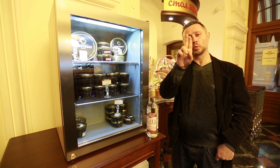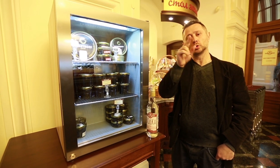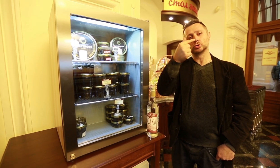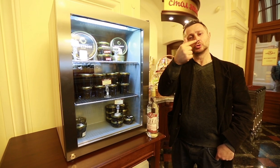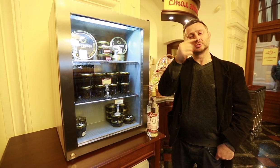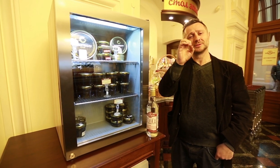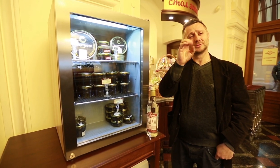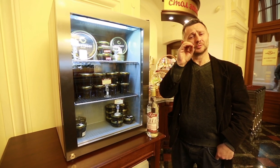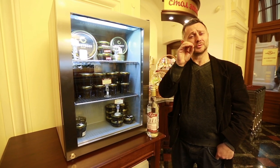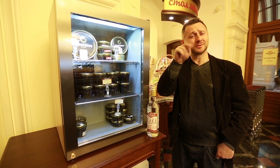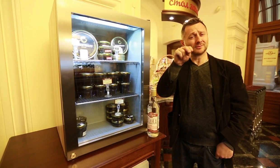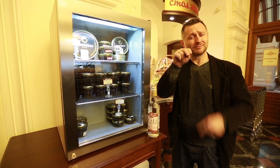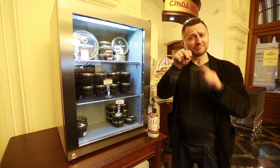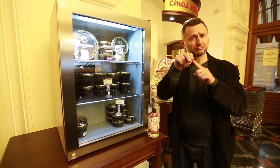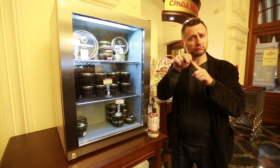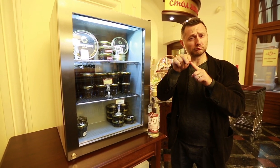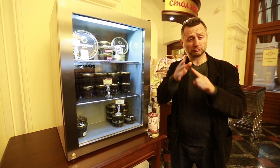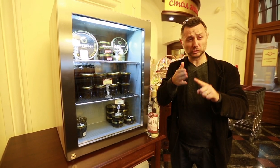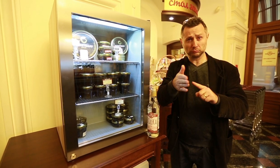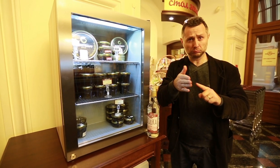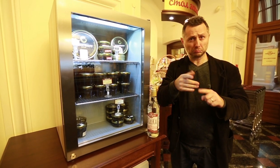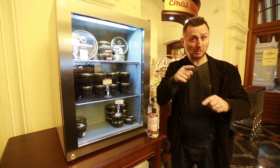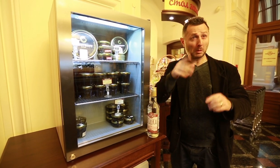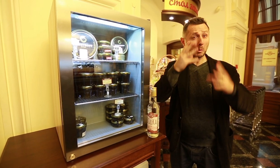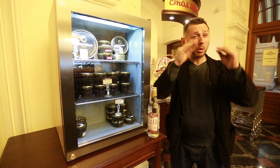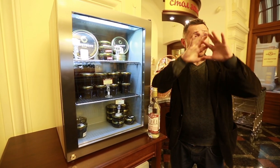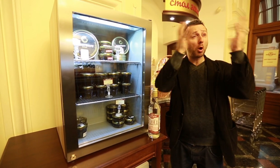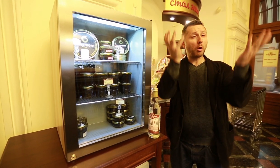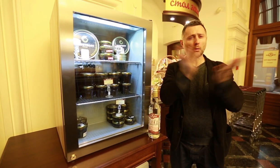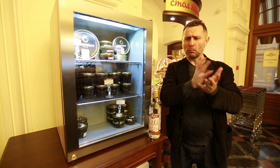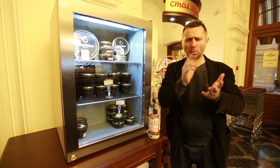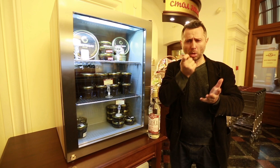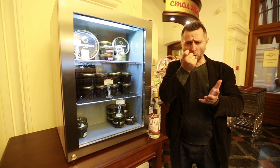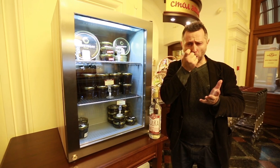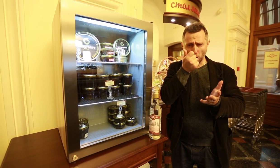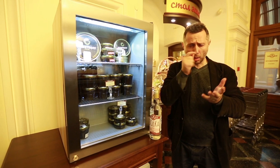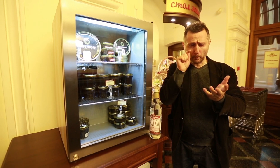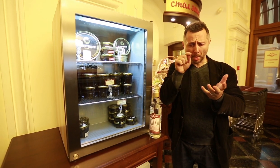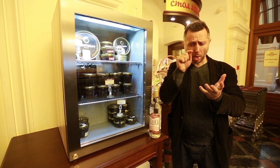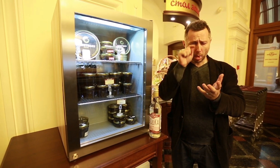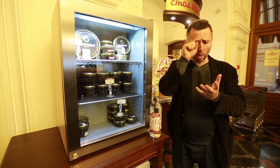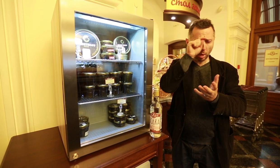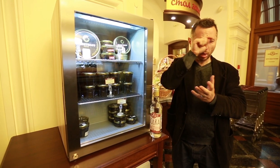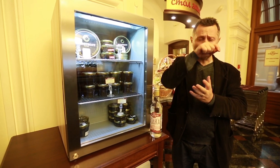breed of fish, and it can only be found in a few places worldwide. Caviar from